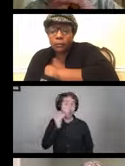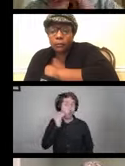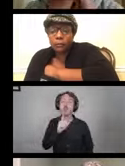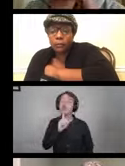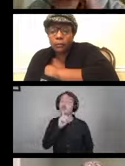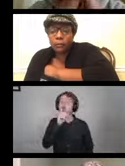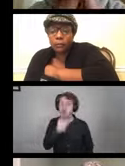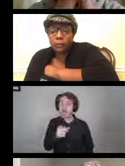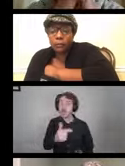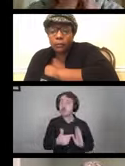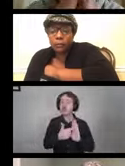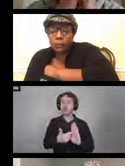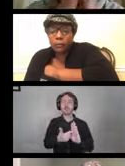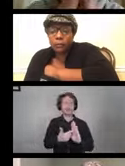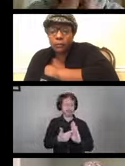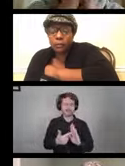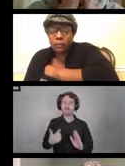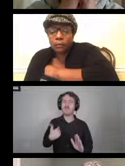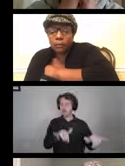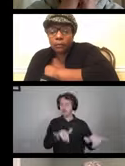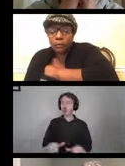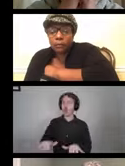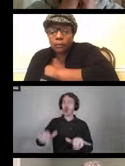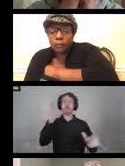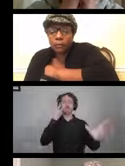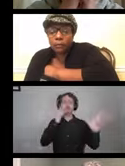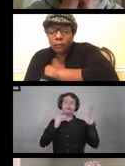It shows what we're all dealing with. We're at home and have to figure out